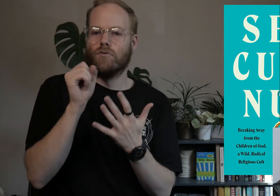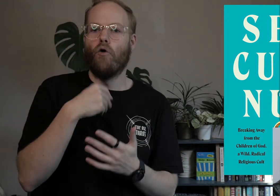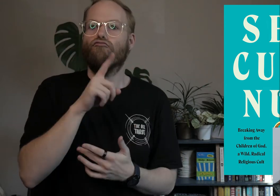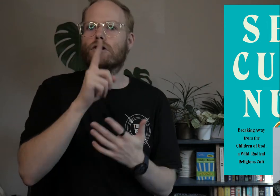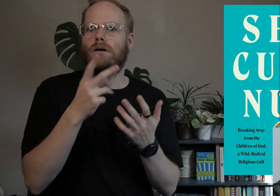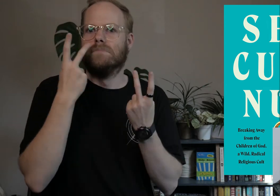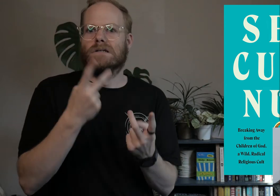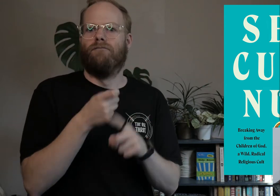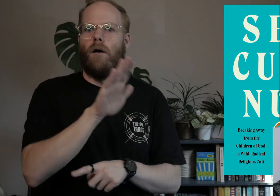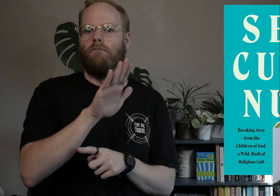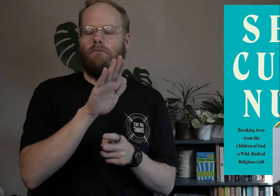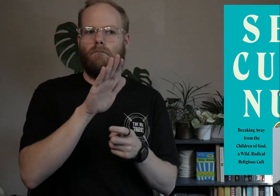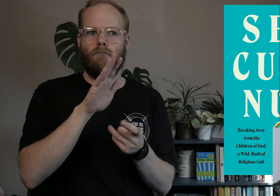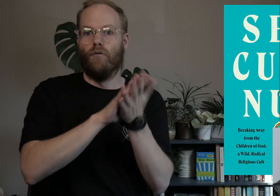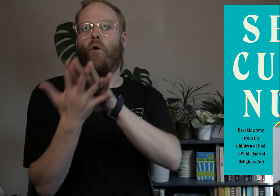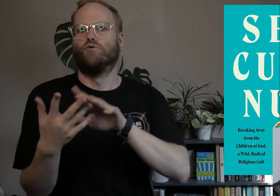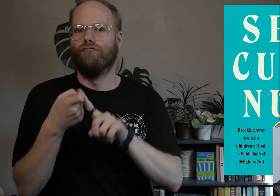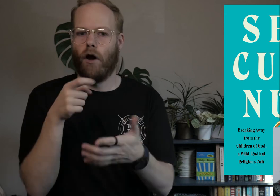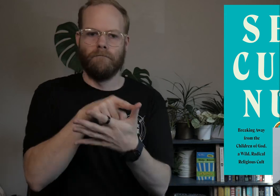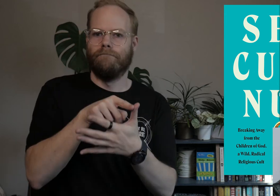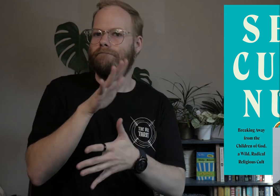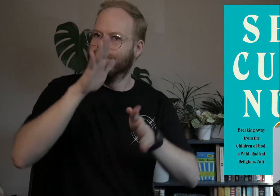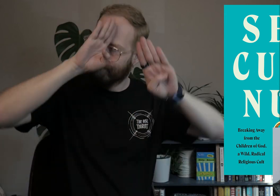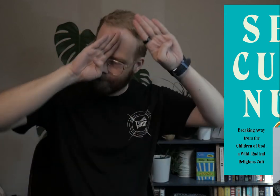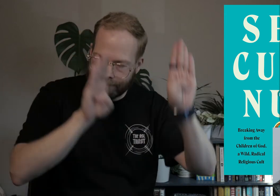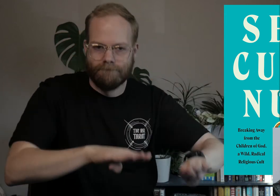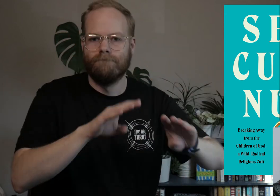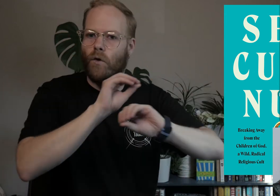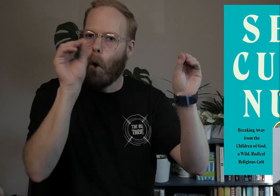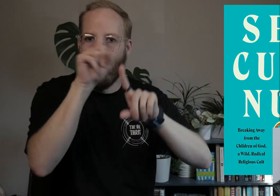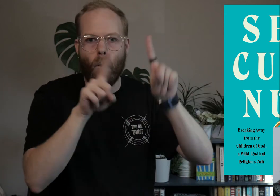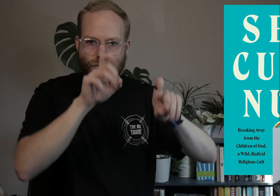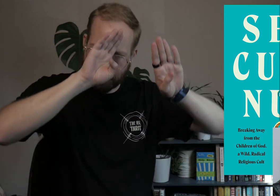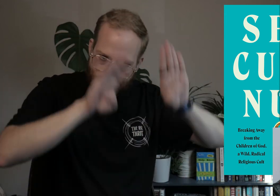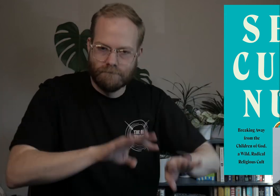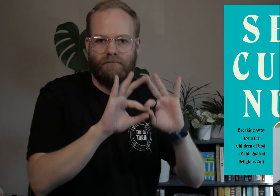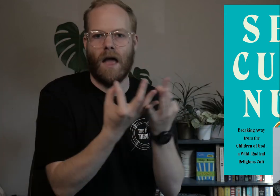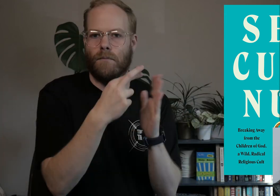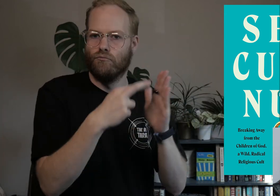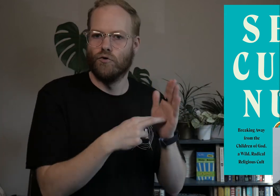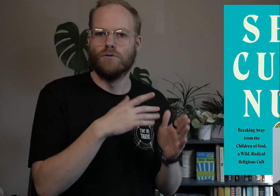so we really get to see her evolution from unquestioning obedience in the Family’s rules